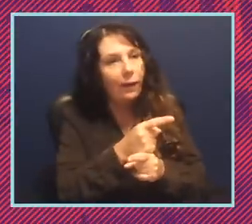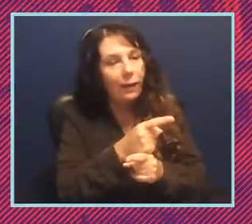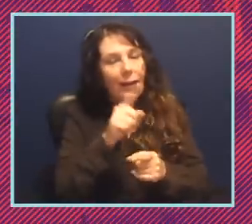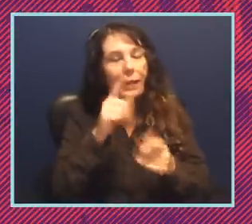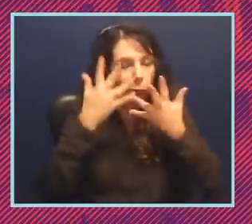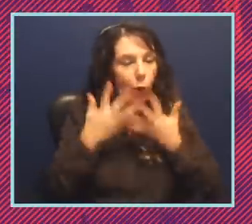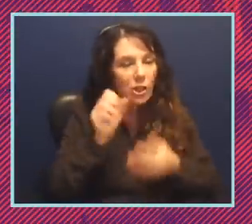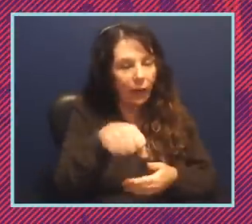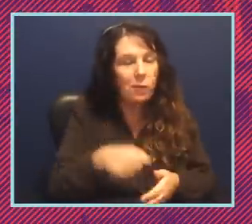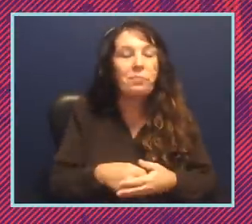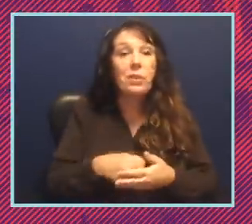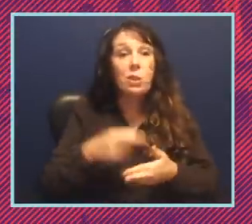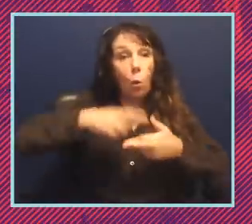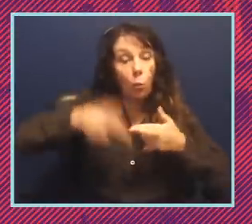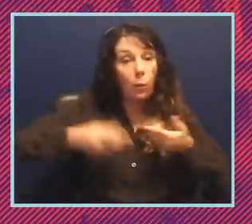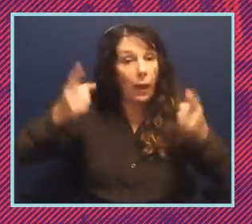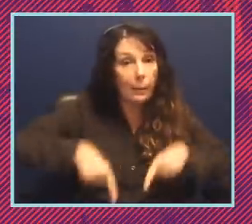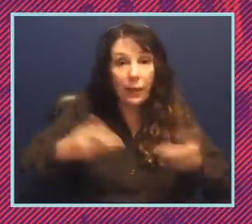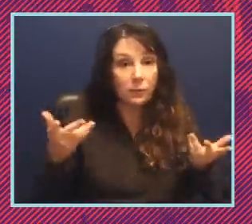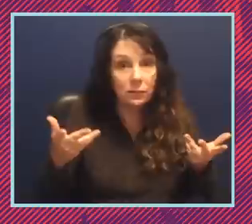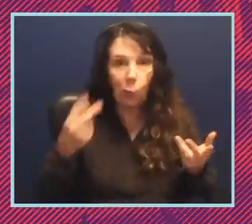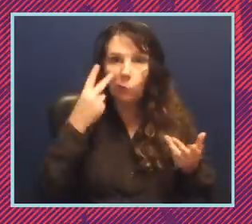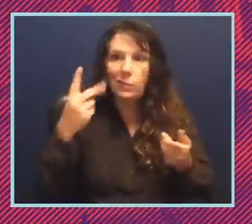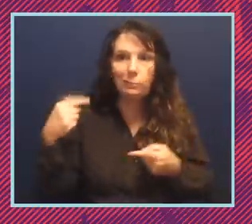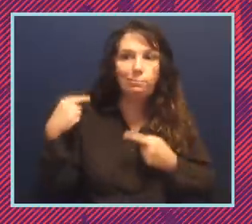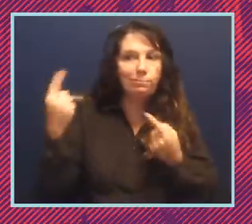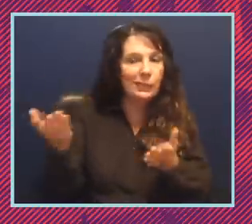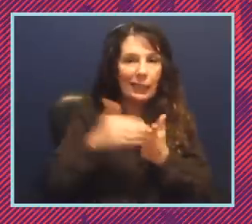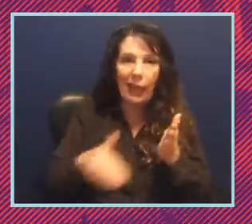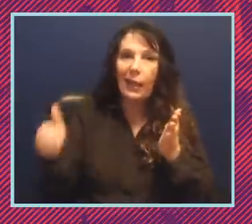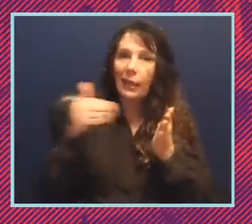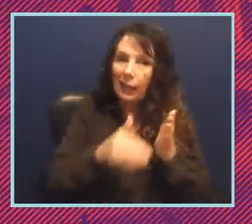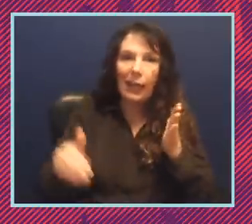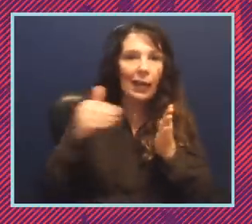and the result is you know what we've seen time and time again since redistricting process after